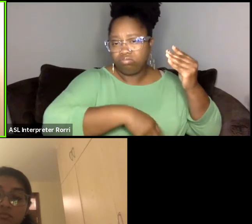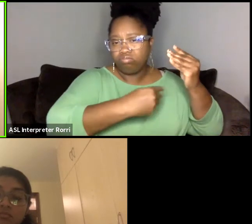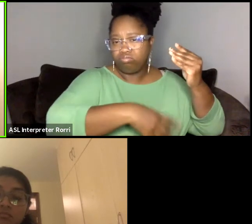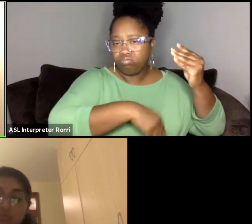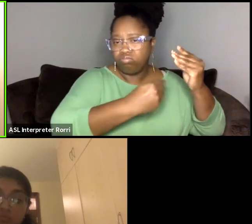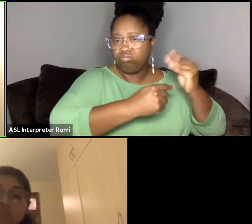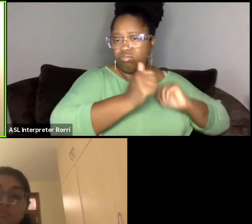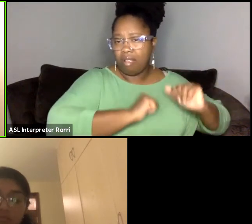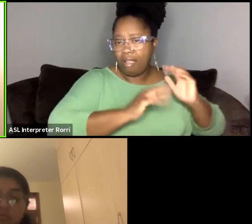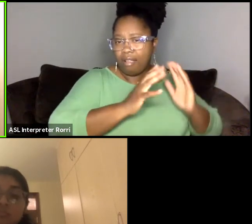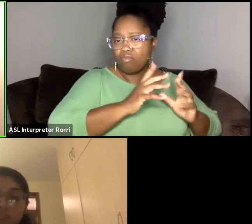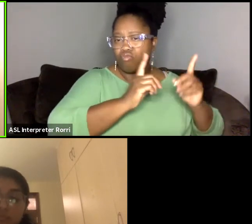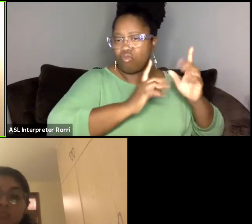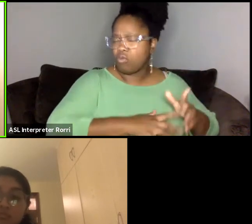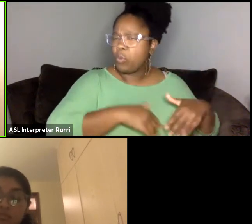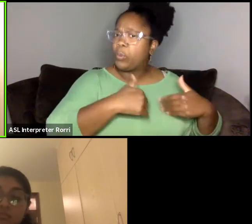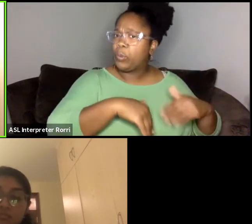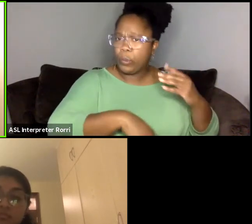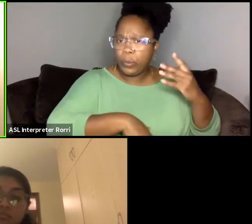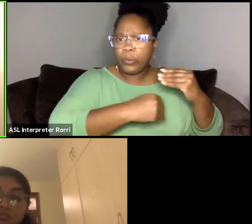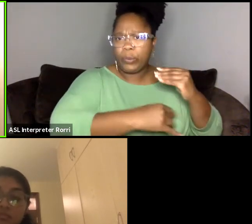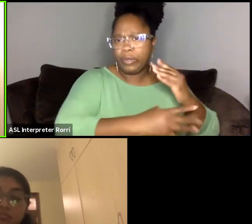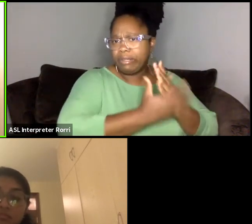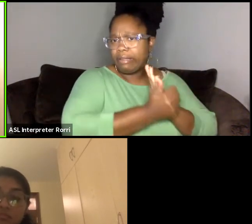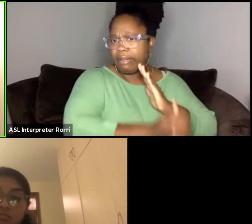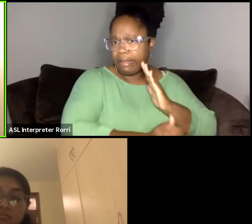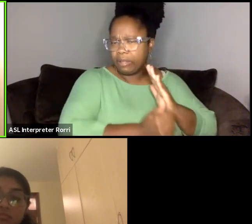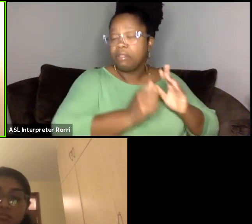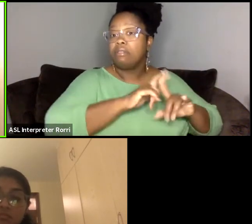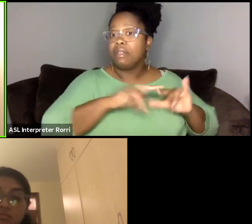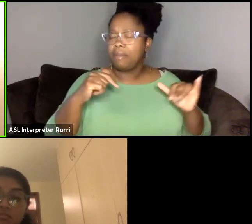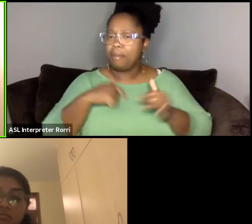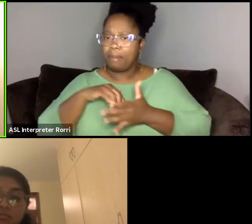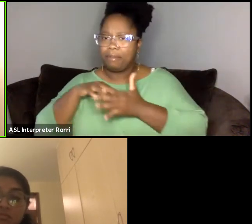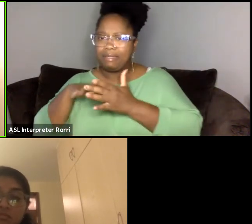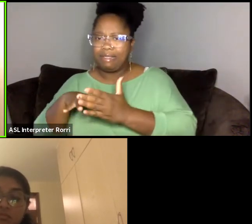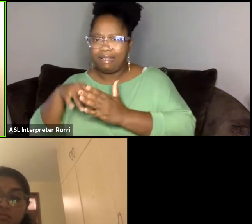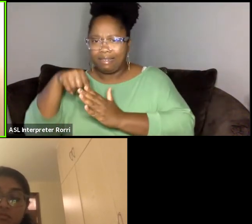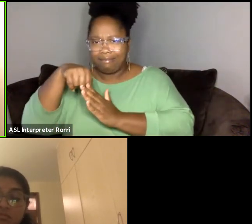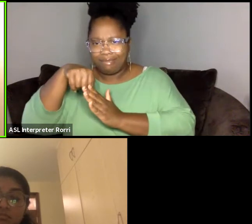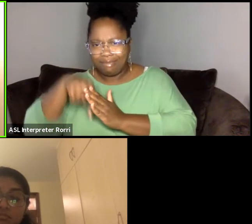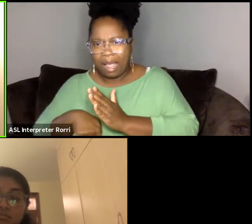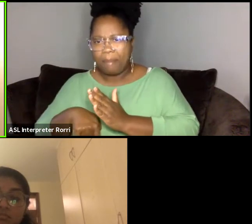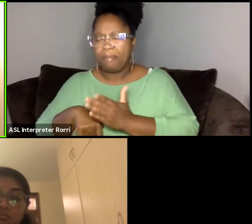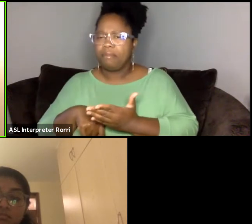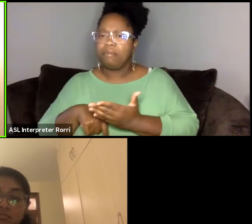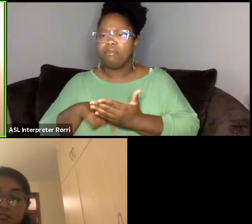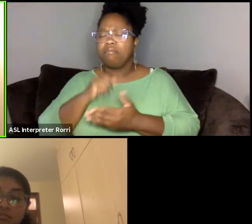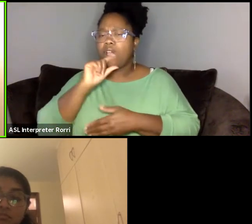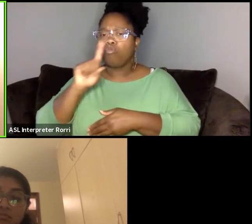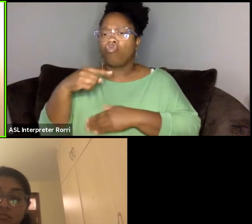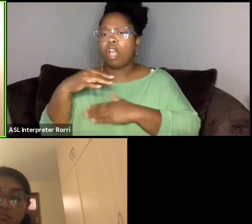I also started to study more in depth, sort of beyond the practical component and, you know,